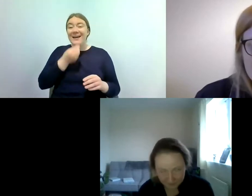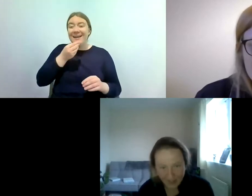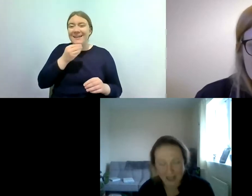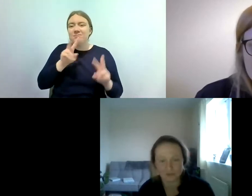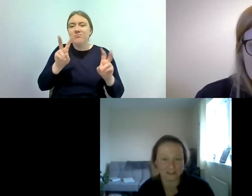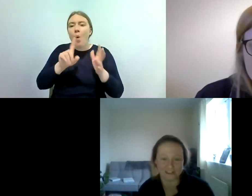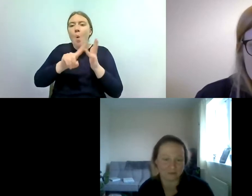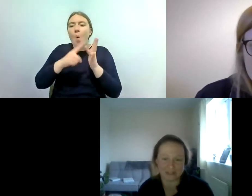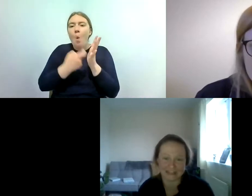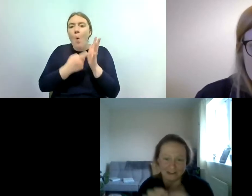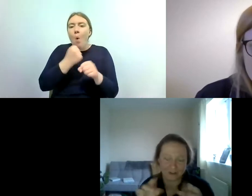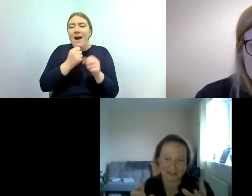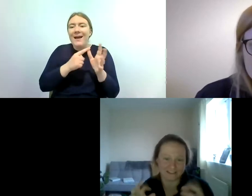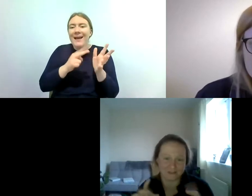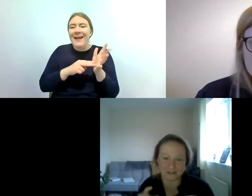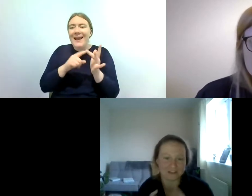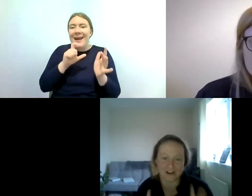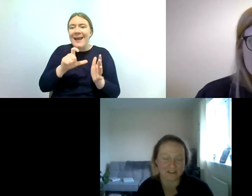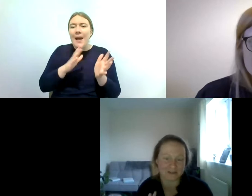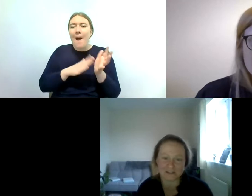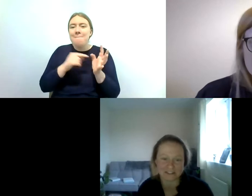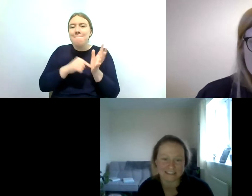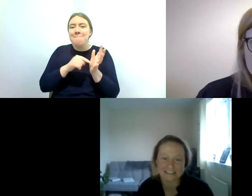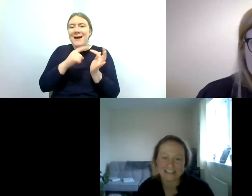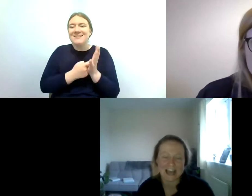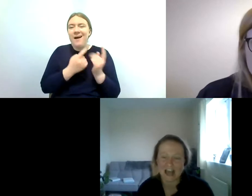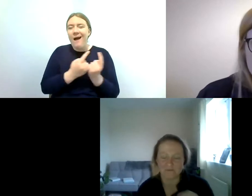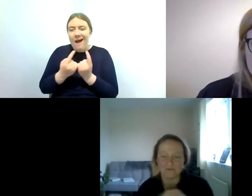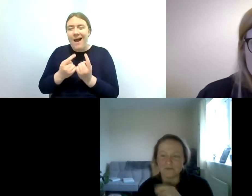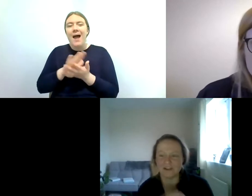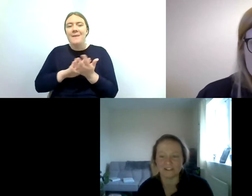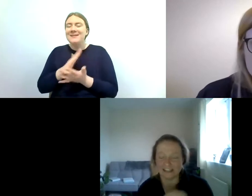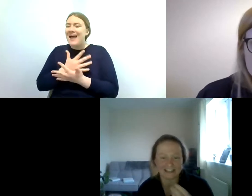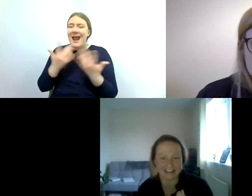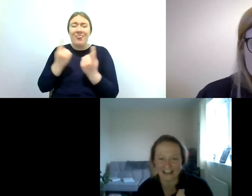and so they'll just be eating all the bits floating around in the water and all the like uh